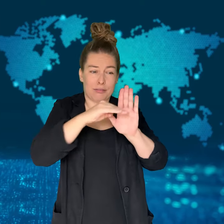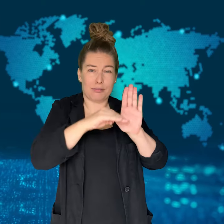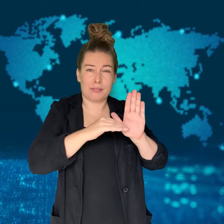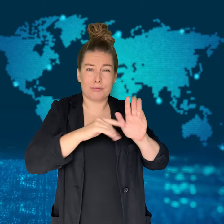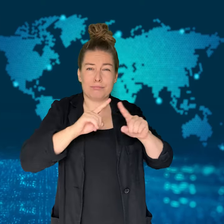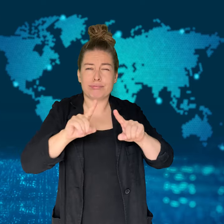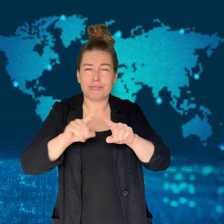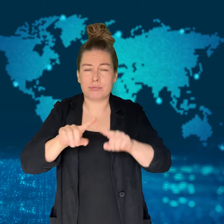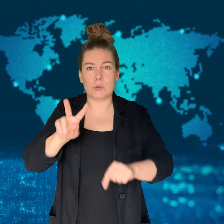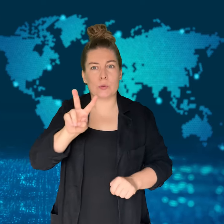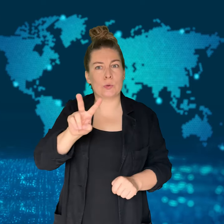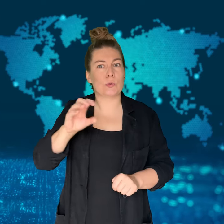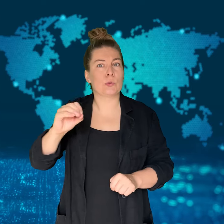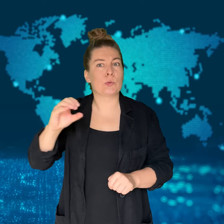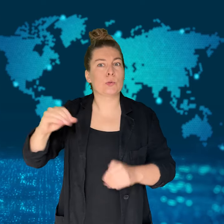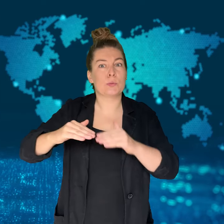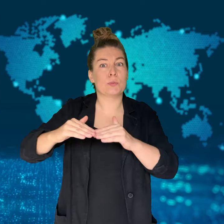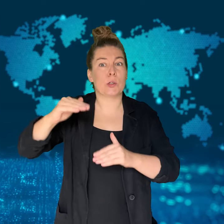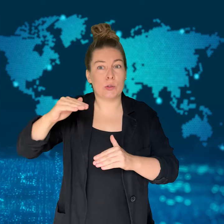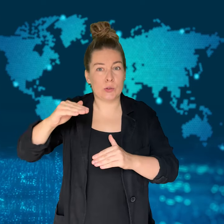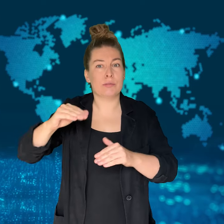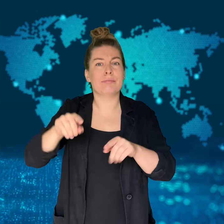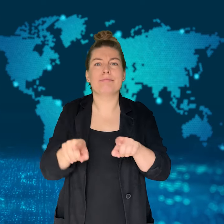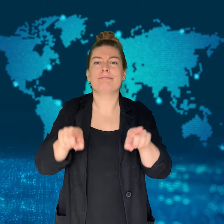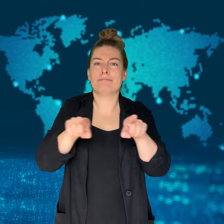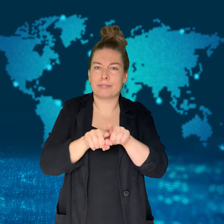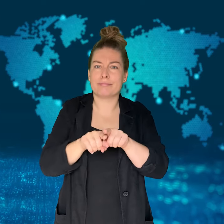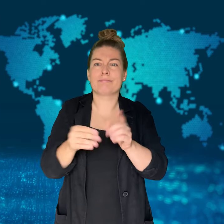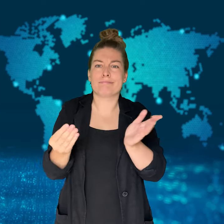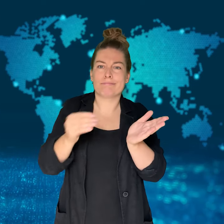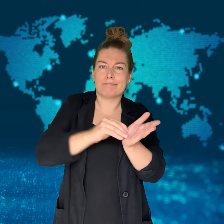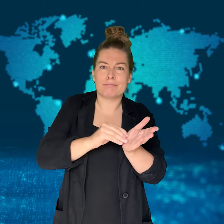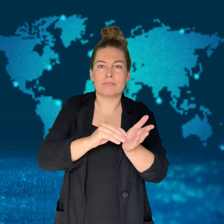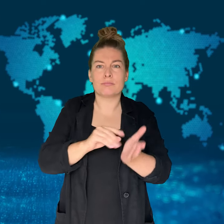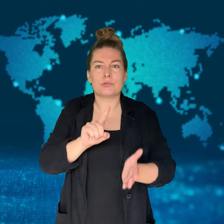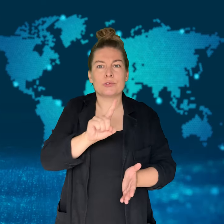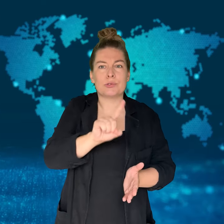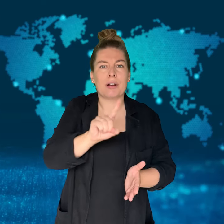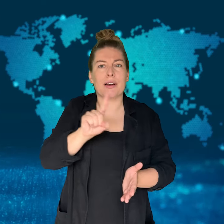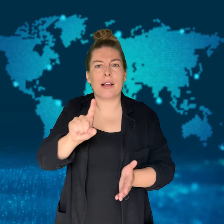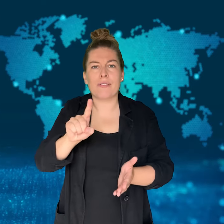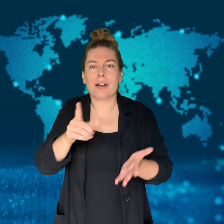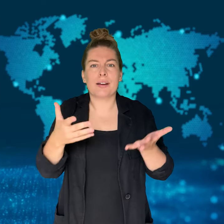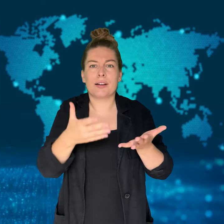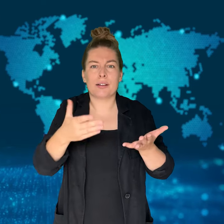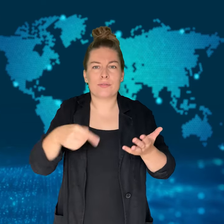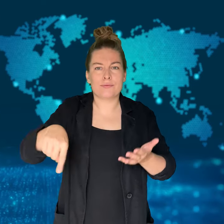He was convicted of 11 counts of sexual assault by